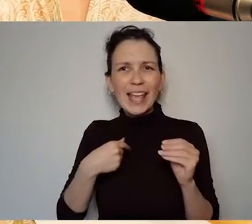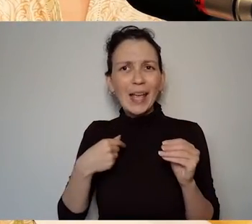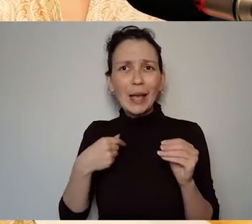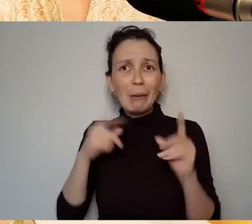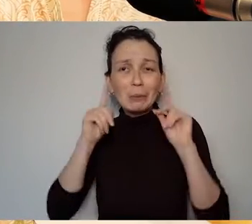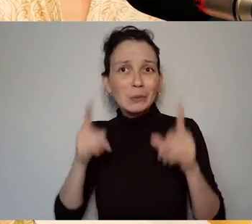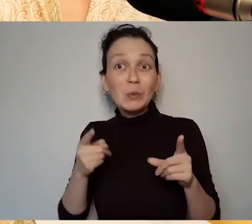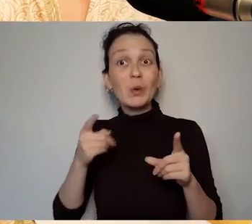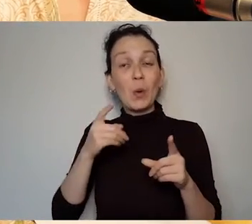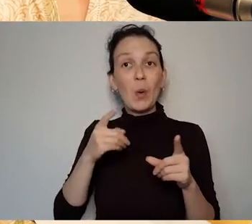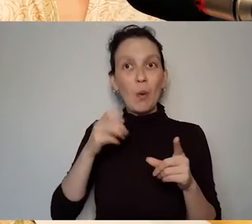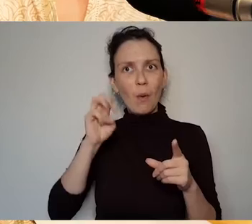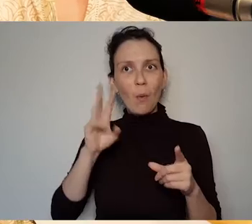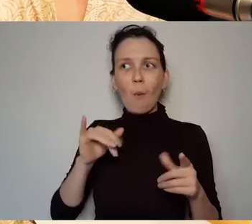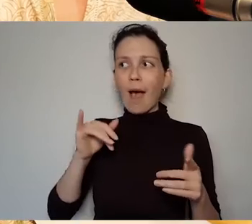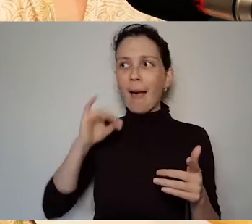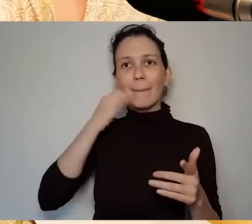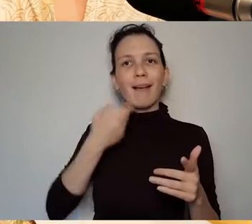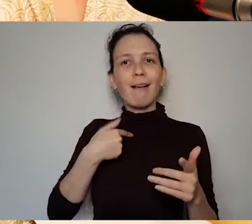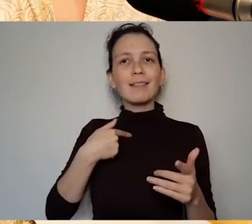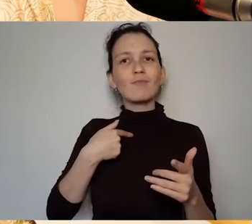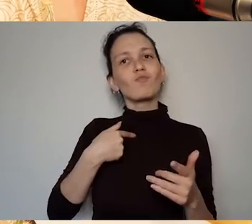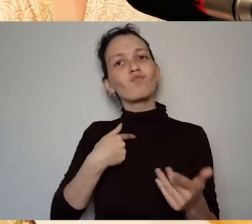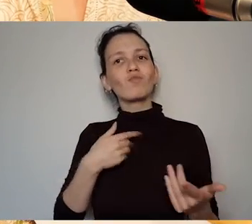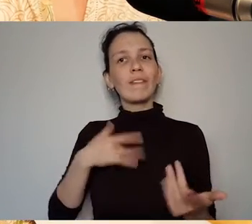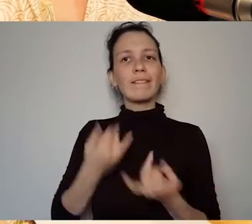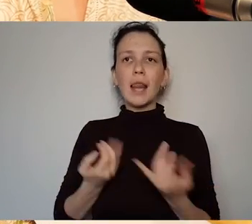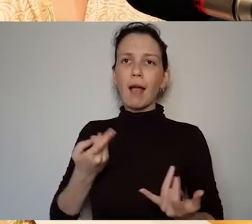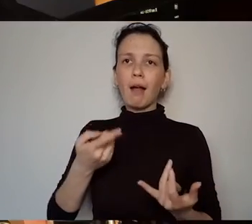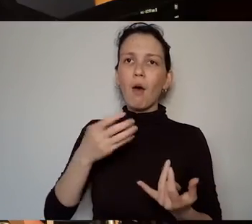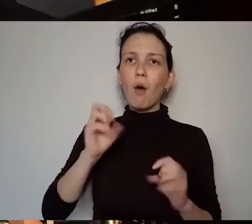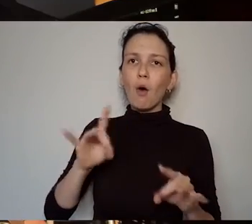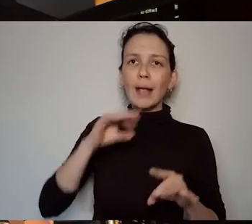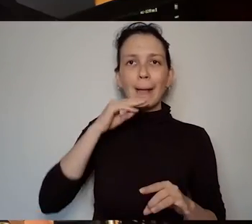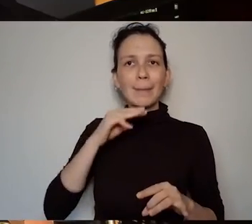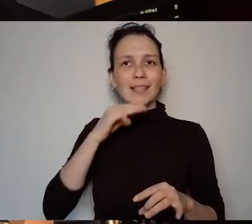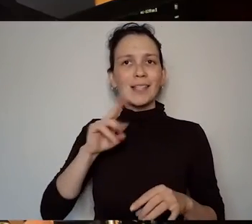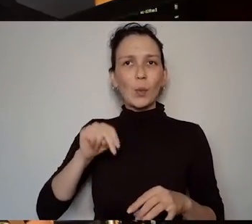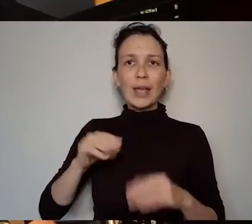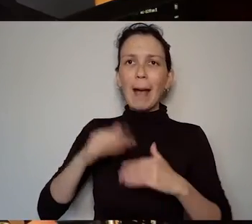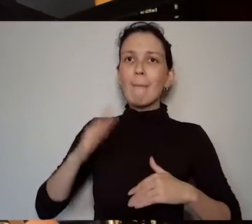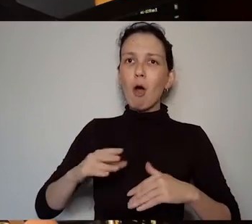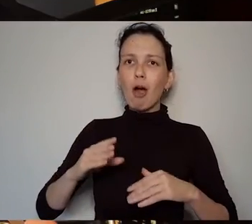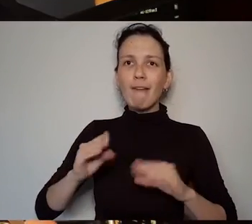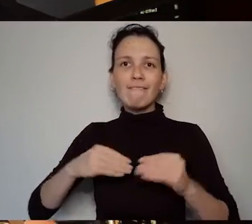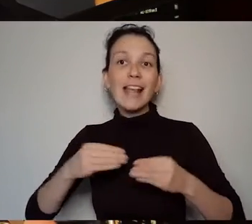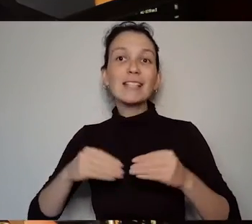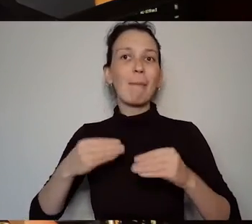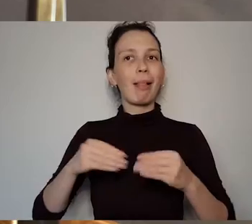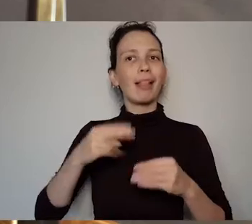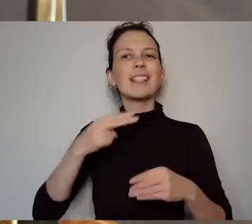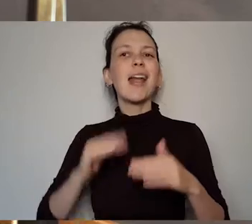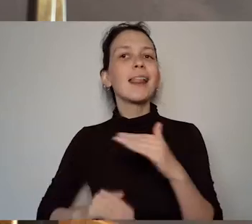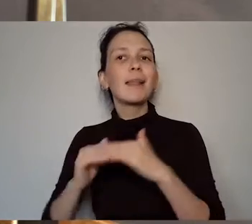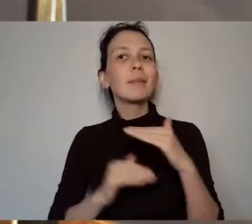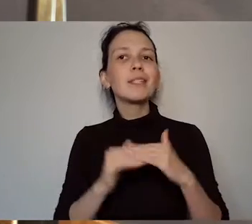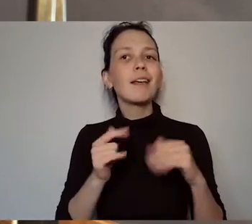allowing it to free us rather than inhibit us. Kate you're nodding there. Yeah that's a lovely